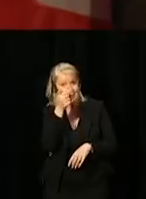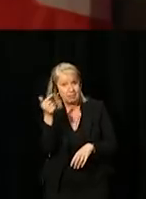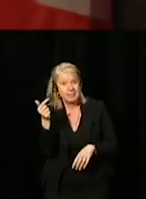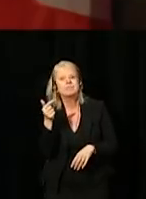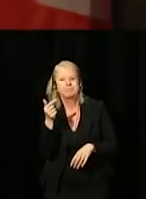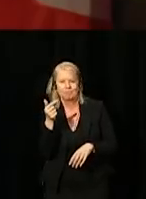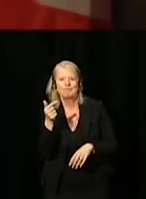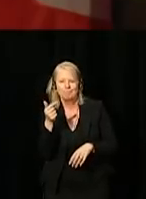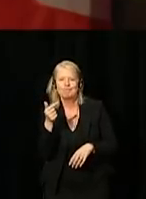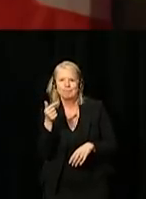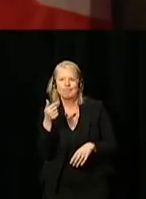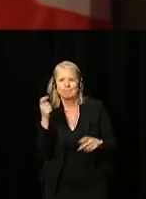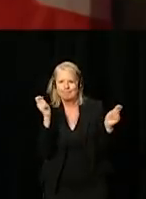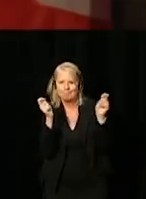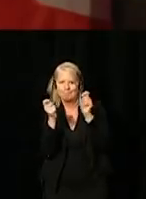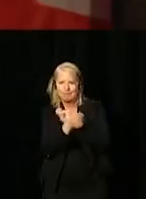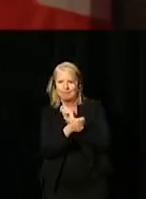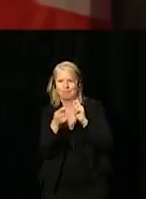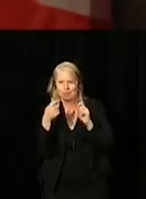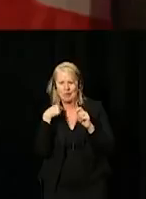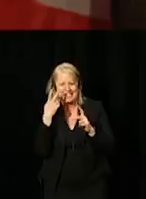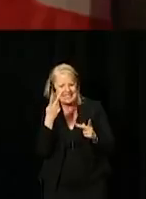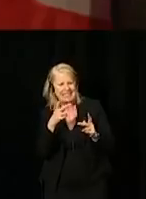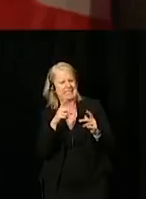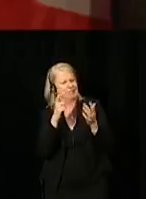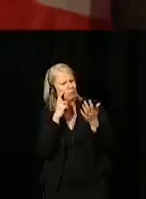to realise and unlock the potential of every public servant